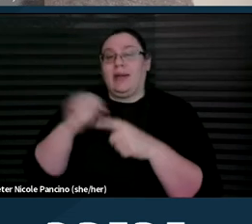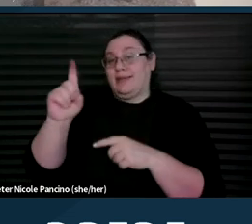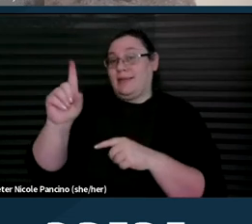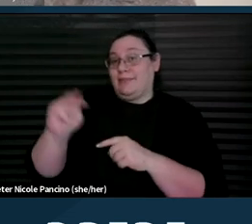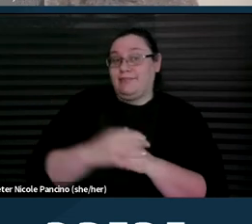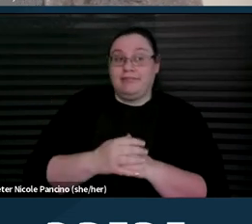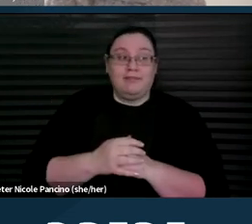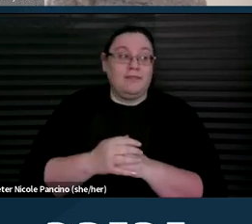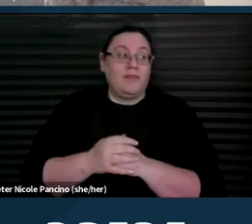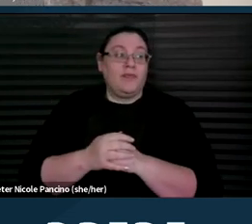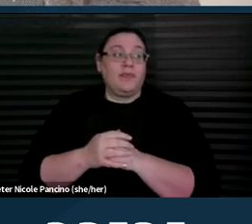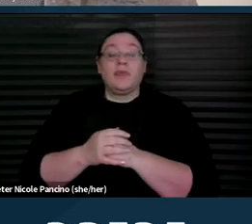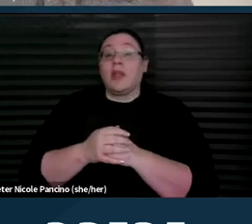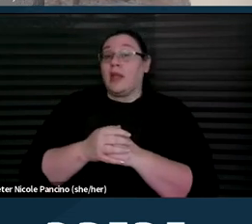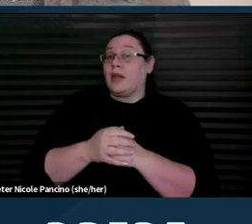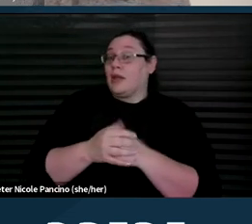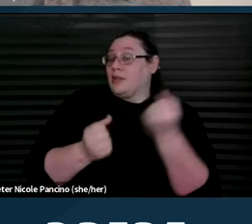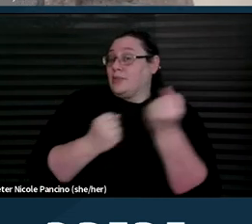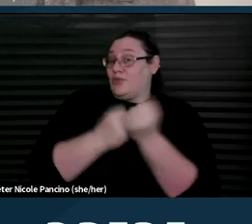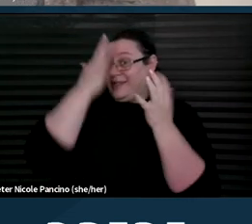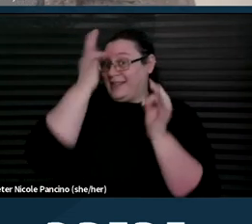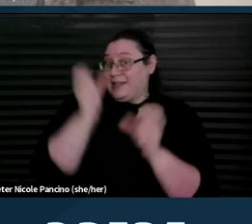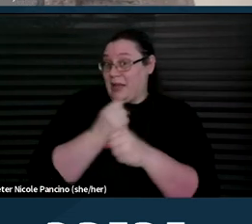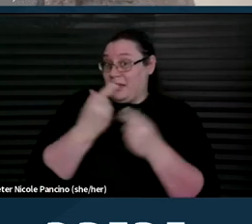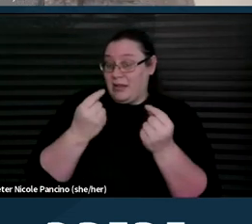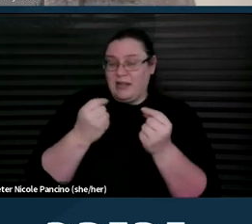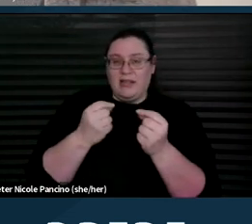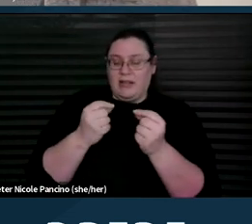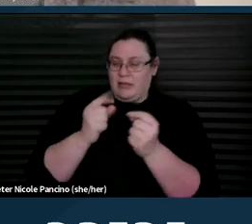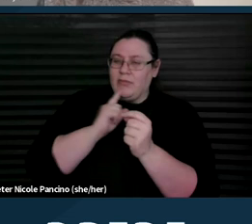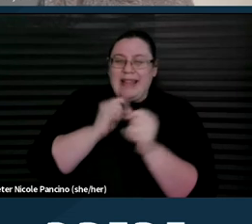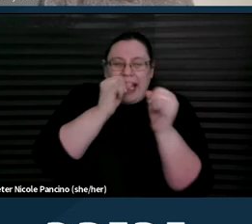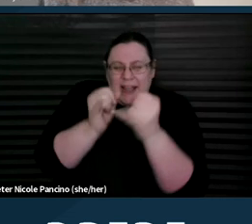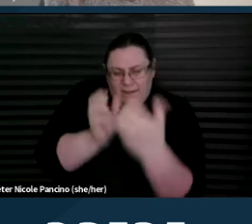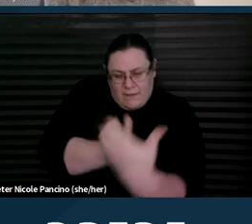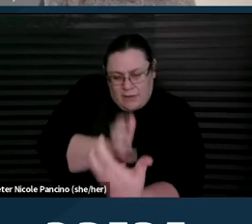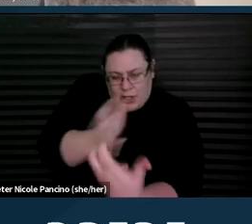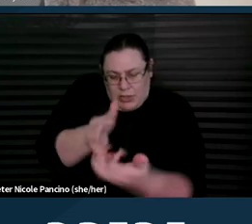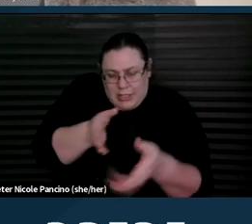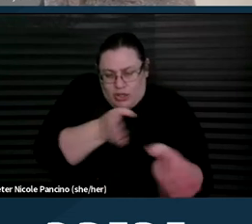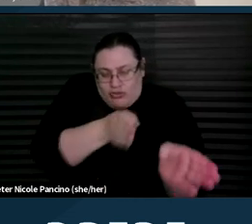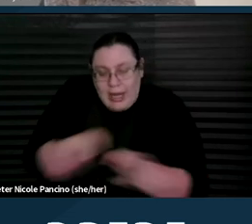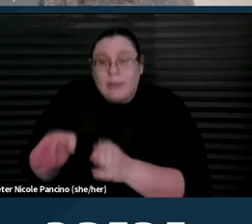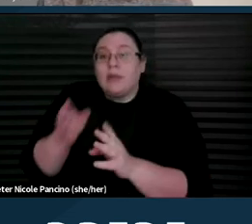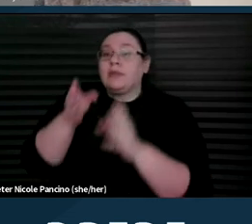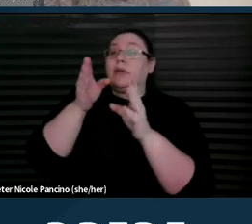So supported decision-making is an individualized arrangement in which a disabled adult chooses one